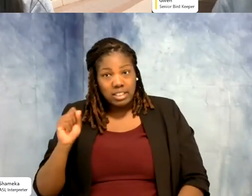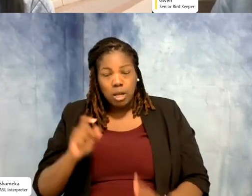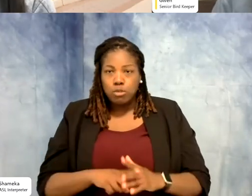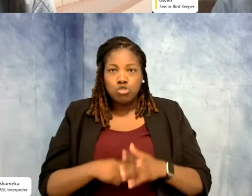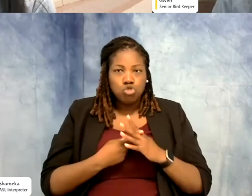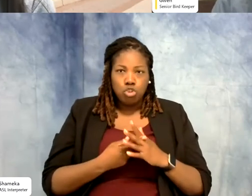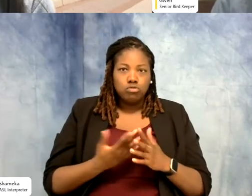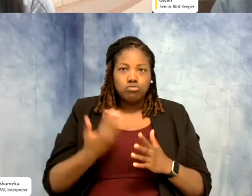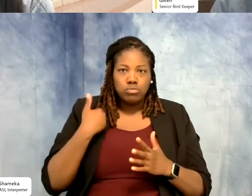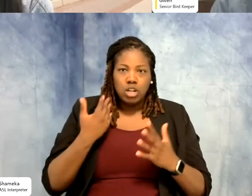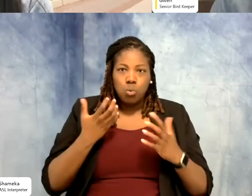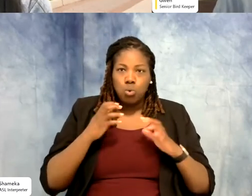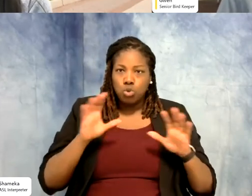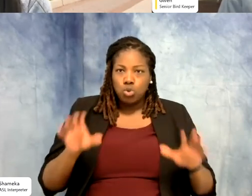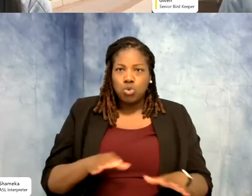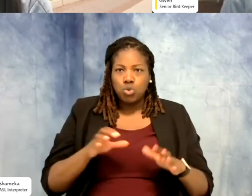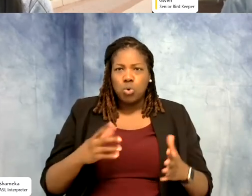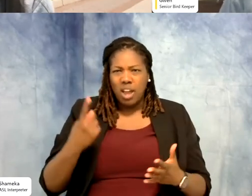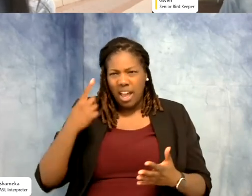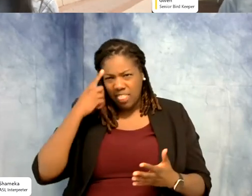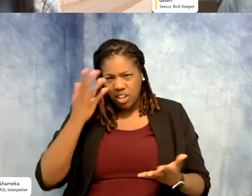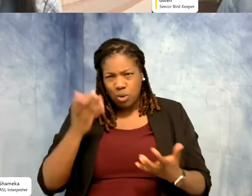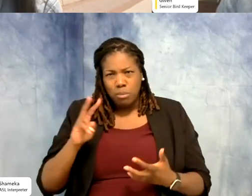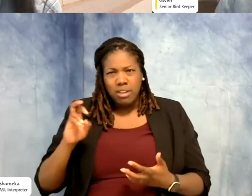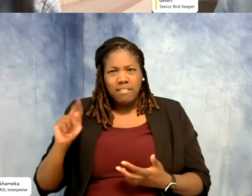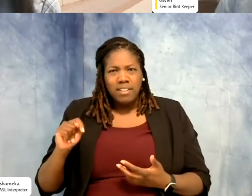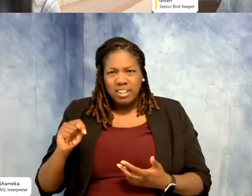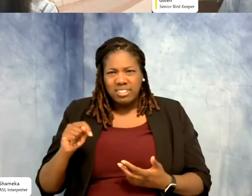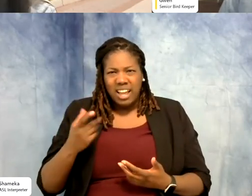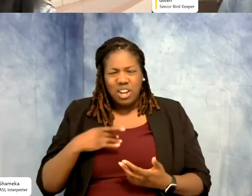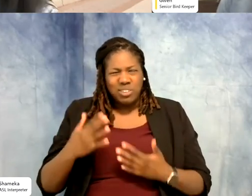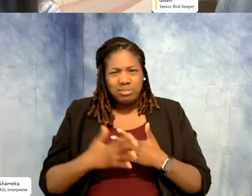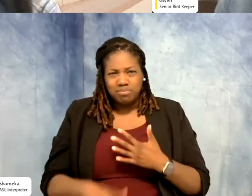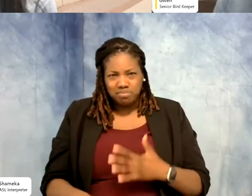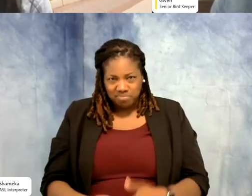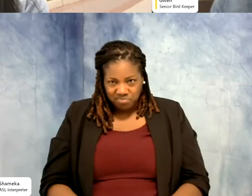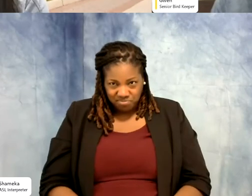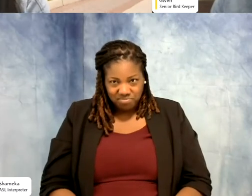what I want to do. I thought I wanted to be a vet, but me and blood that's not a thing. But